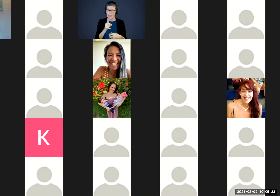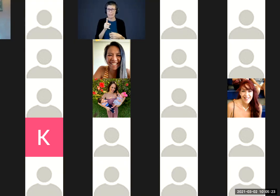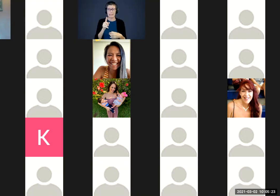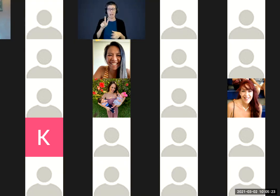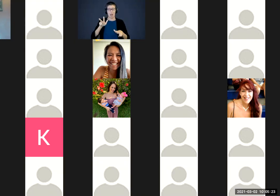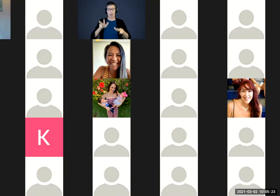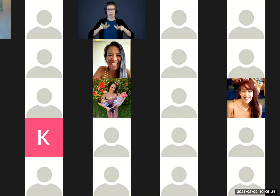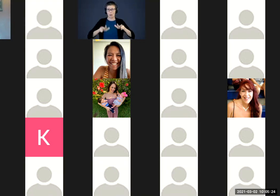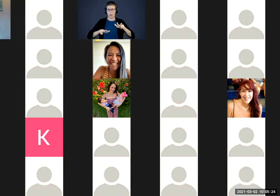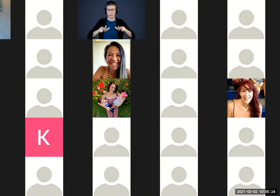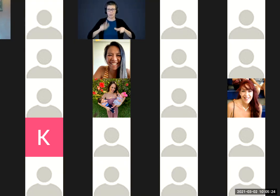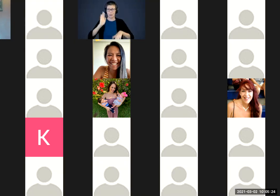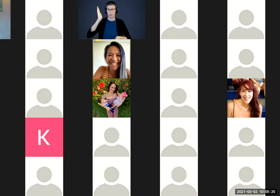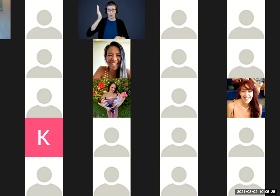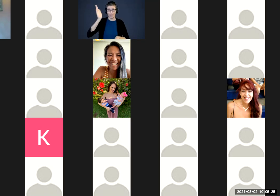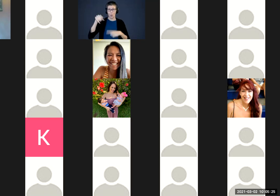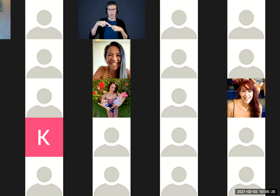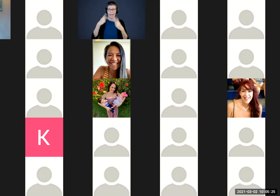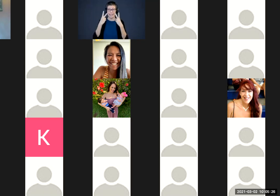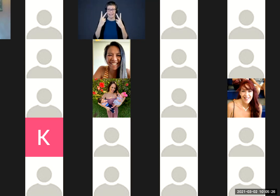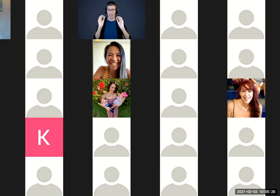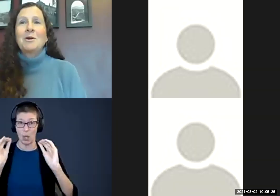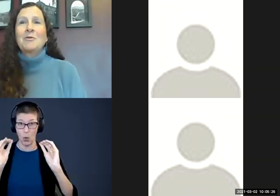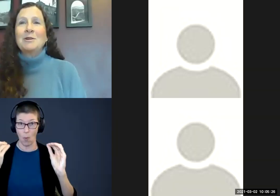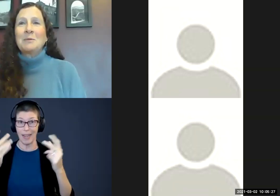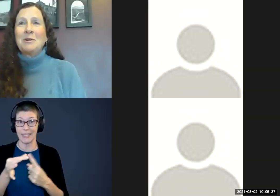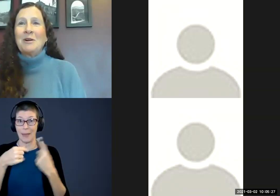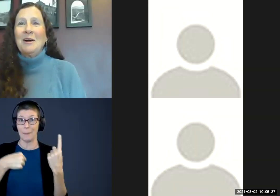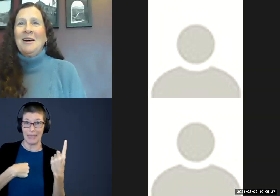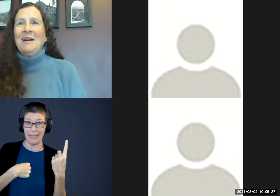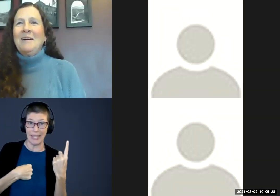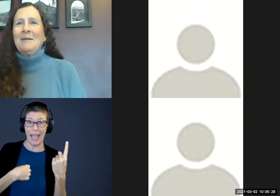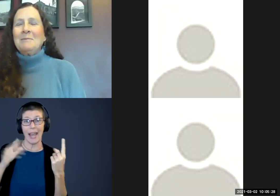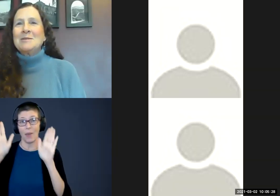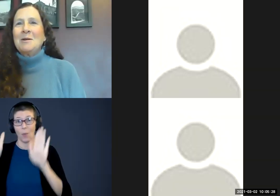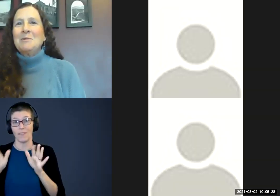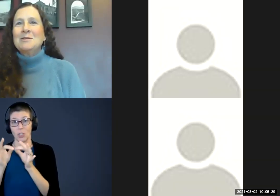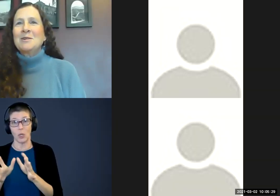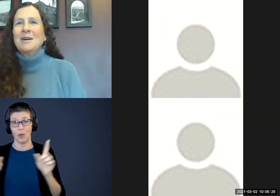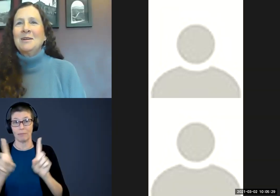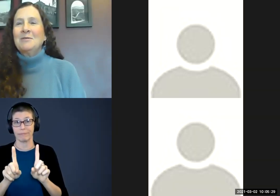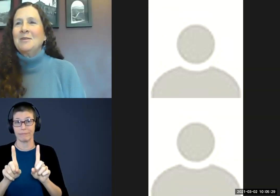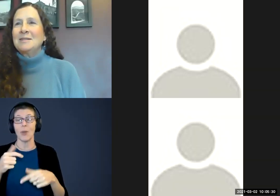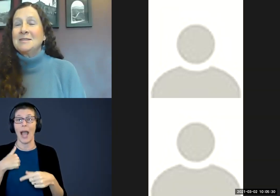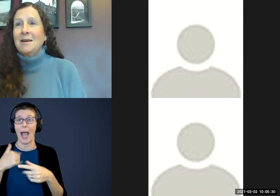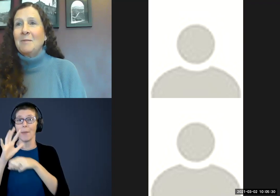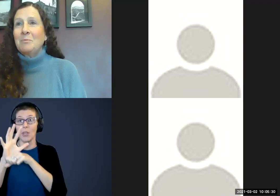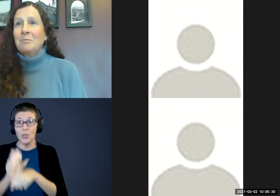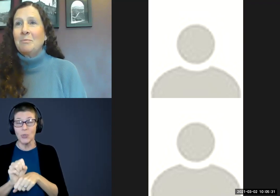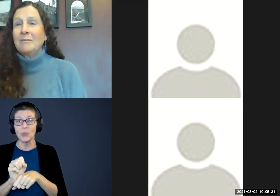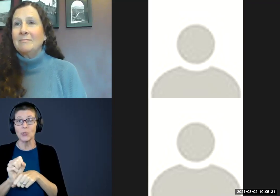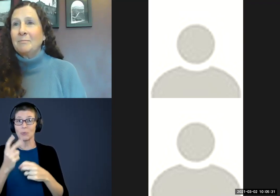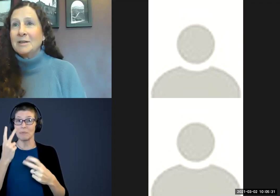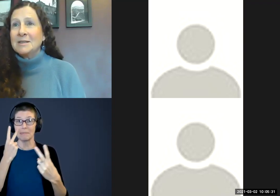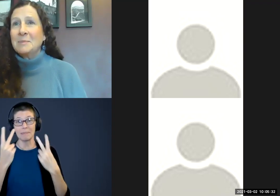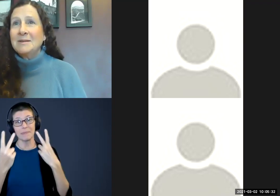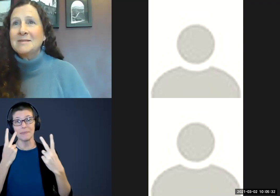presentation where I see only me and the wonderful interpreter. I am used to seeing my participants